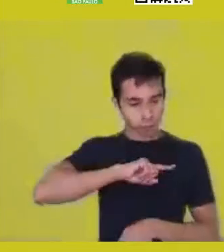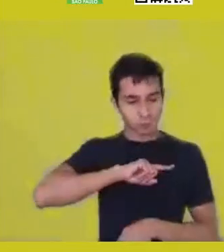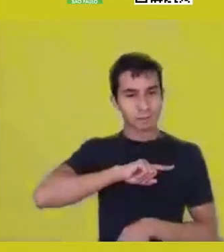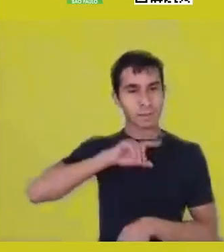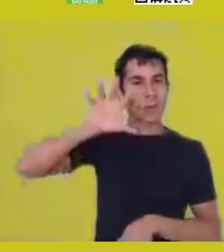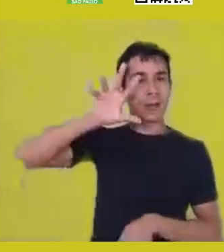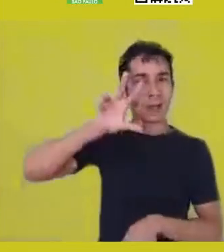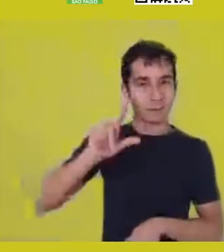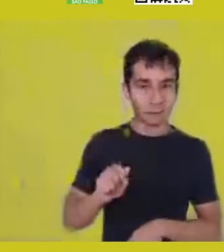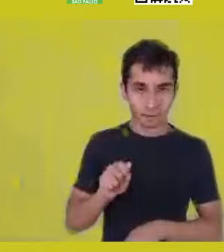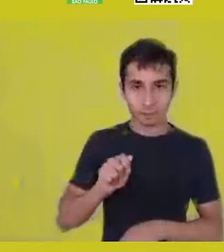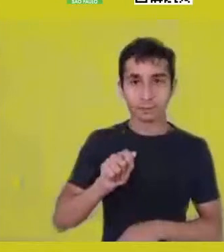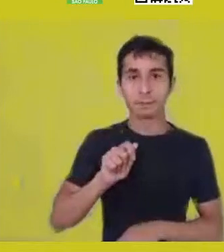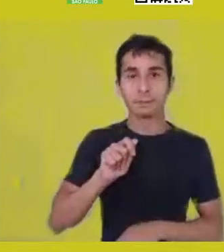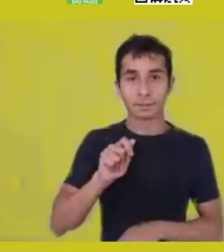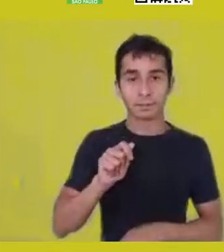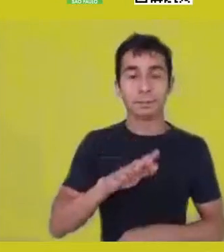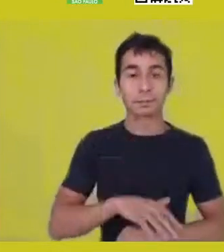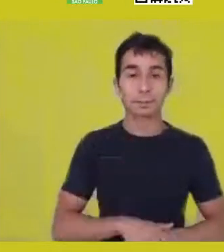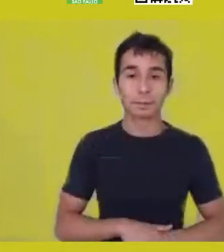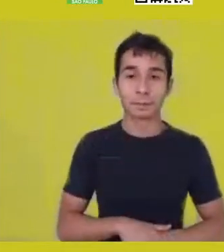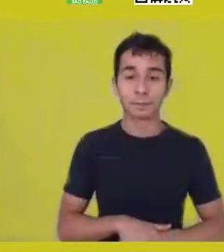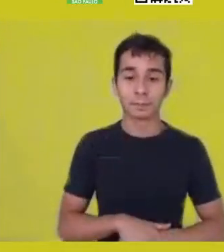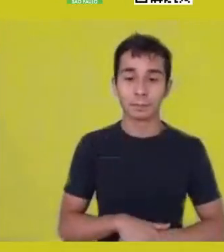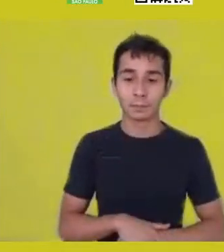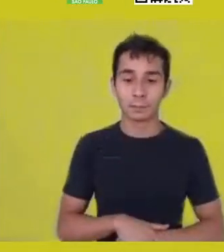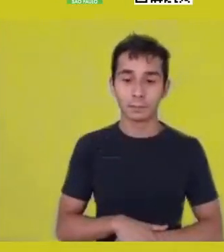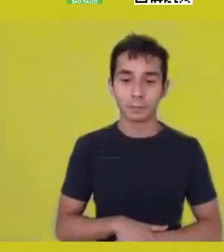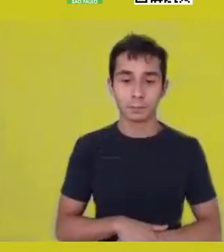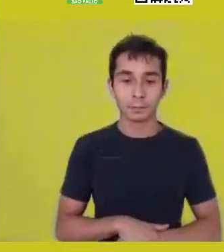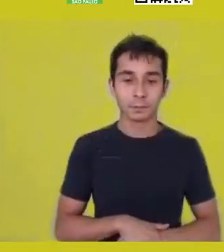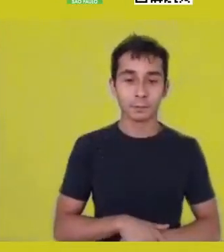So, I believe that in the territories...